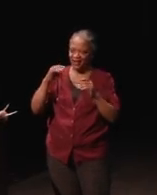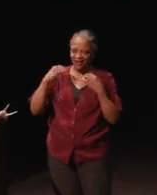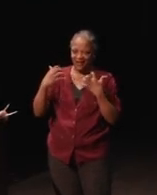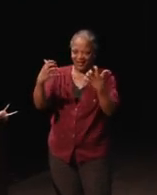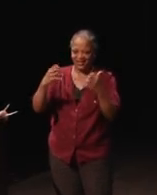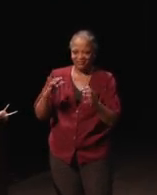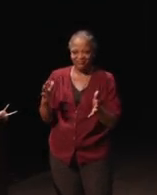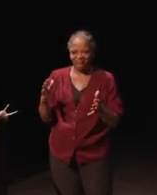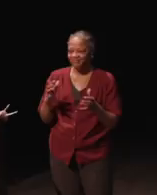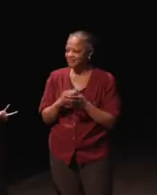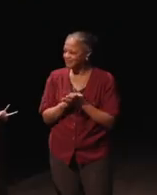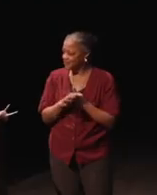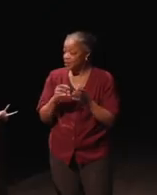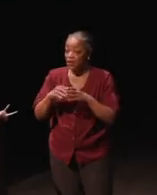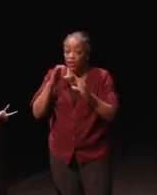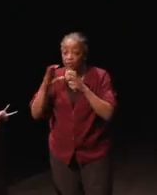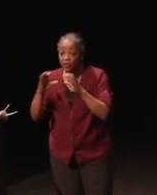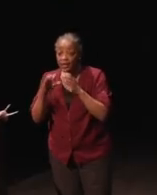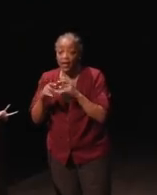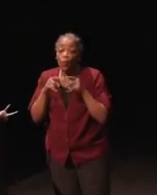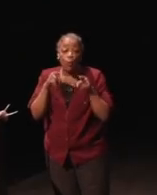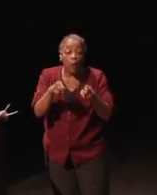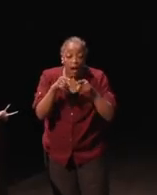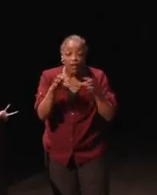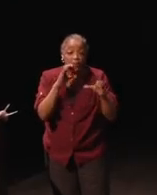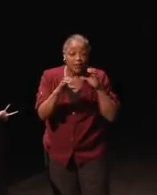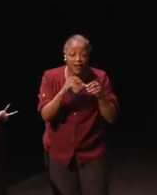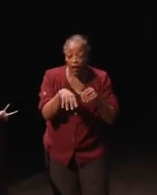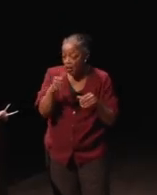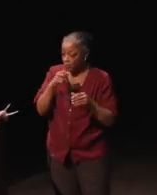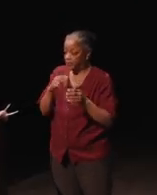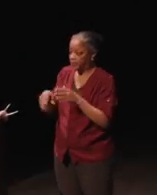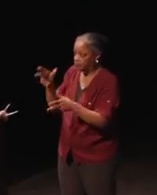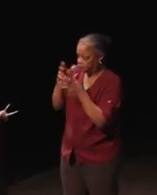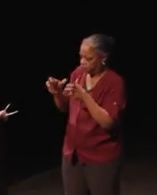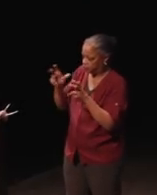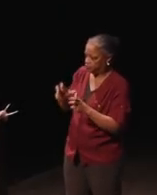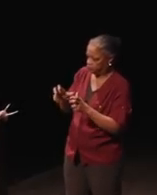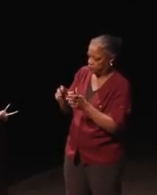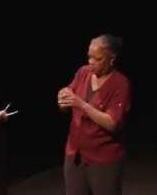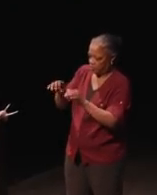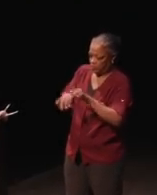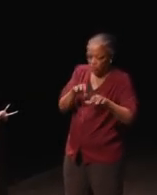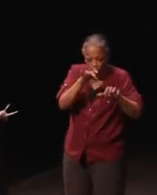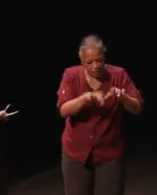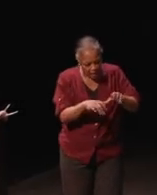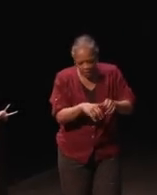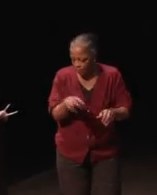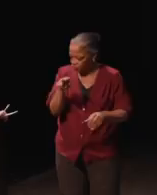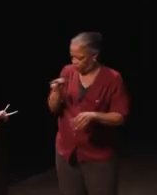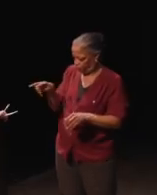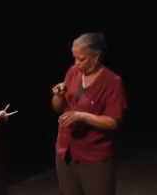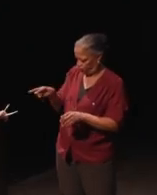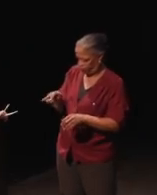and as you're communicating, the other side is receiving what you're communicating. So, as your the characters are being typed, the other side is receiving it.